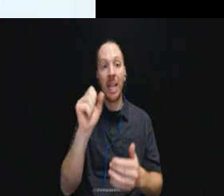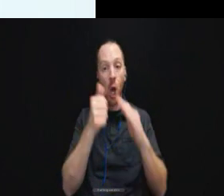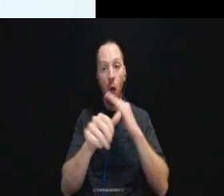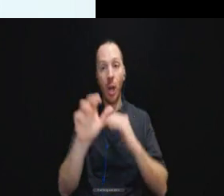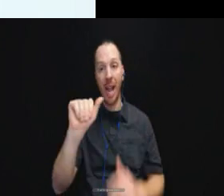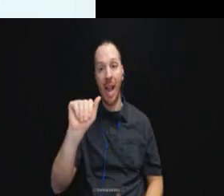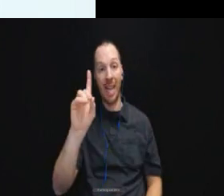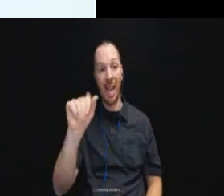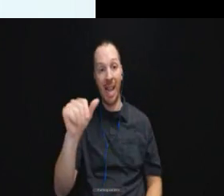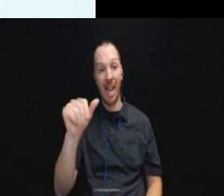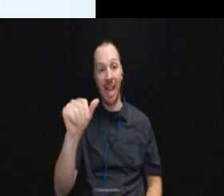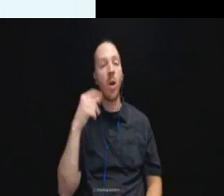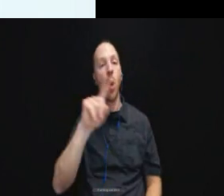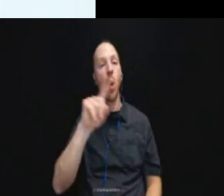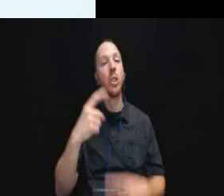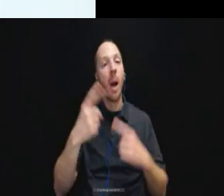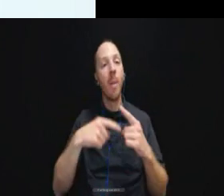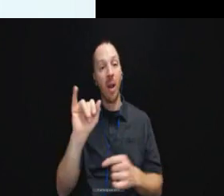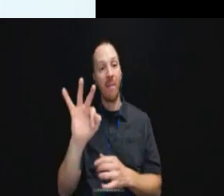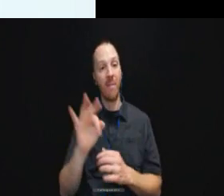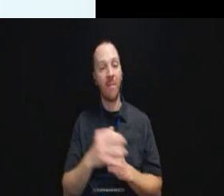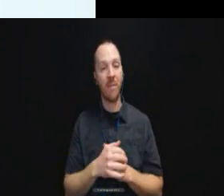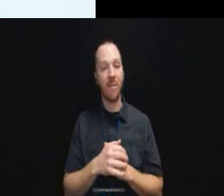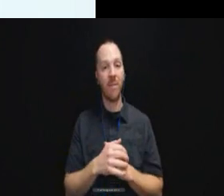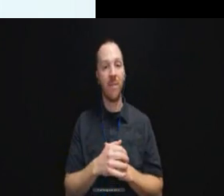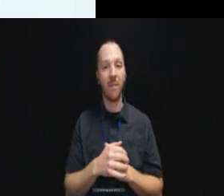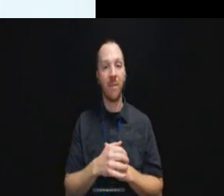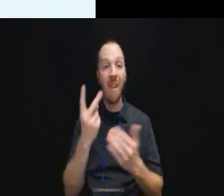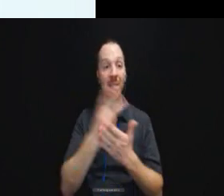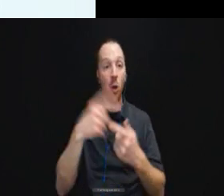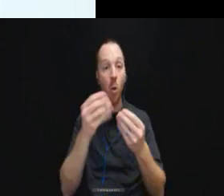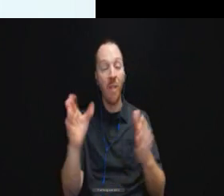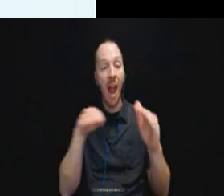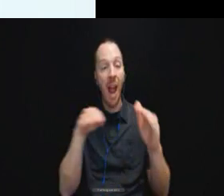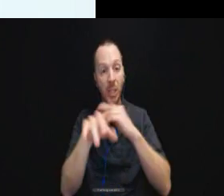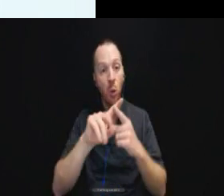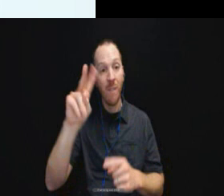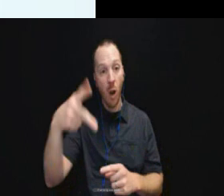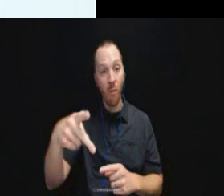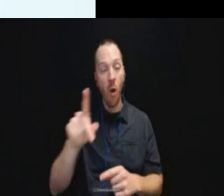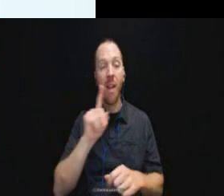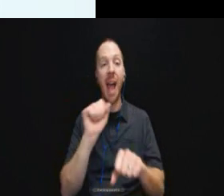whether the failure to provide access to the video phone actually restricted an inmate's